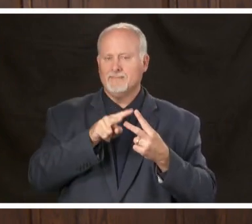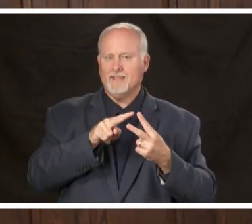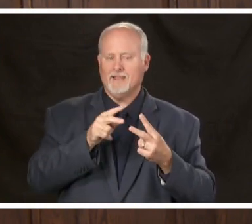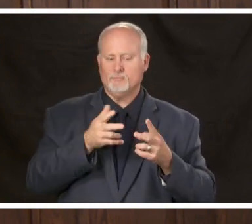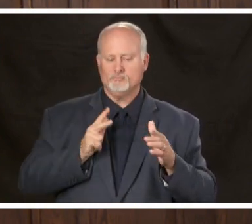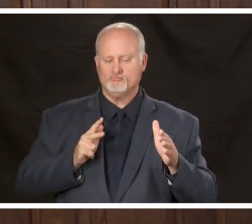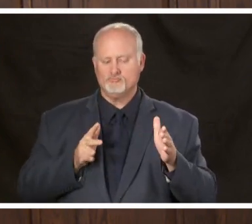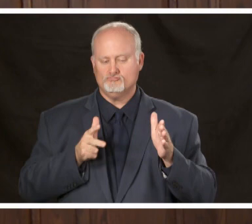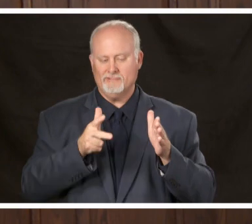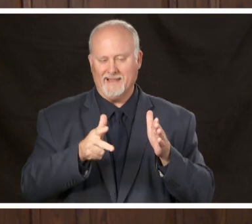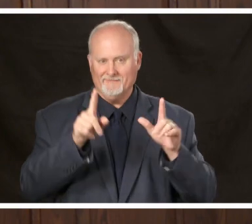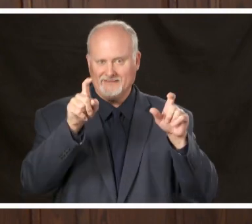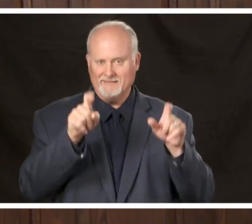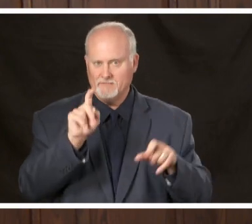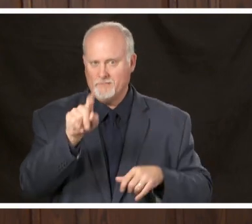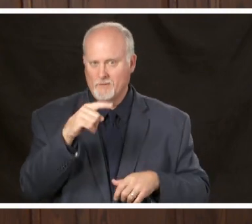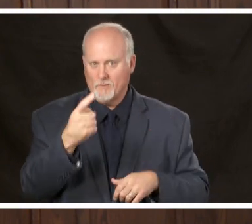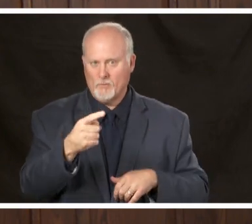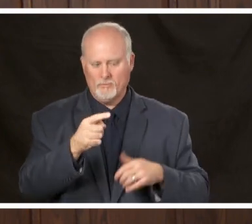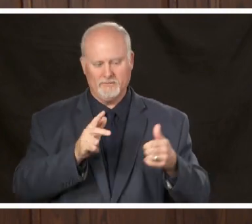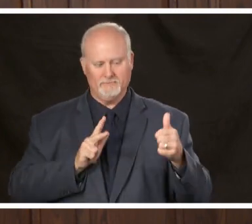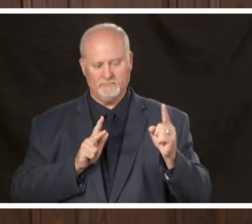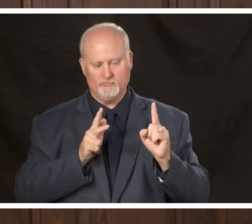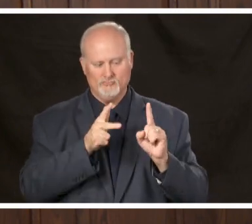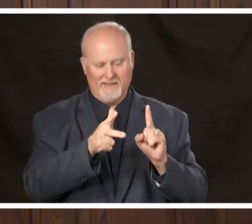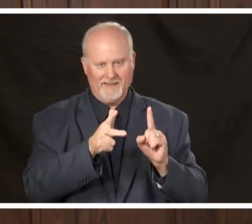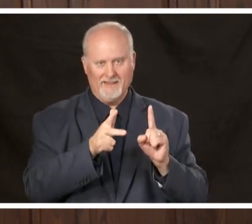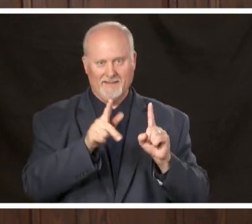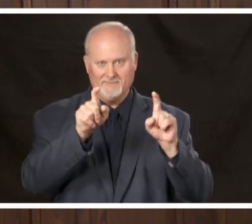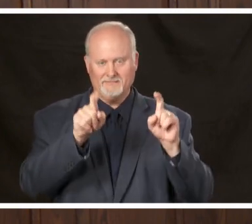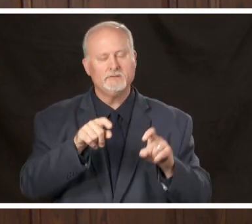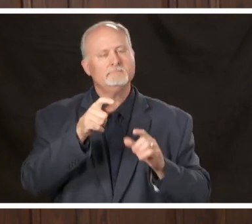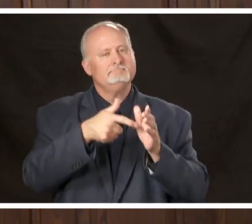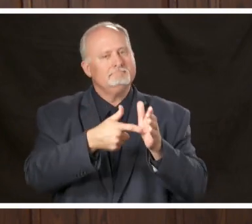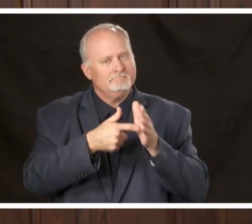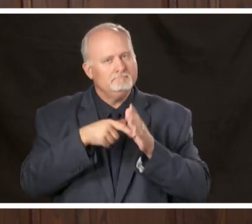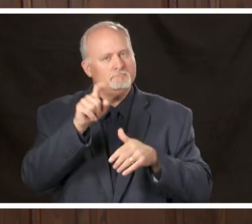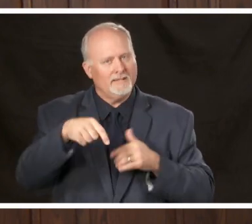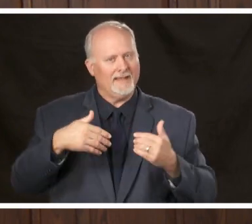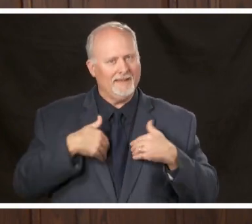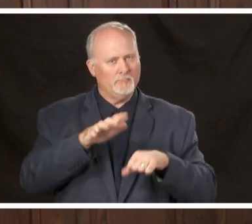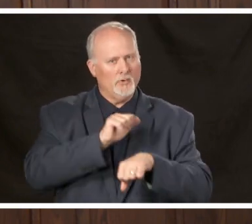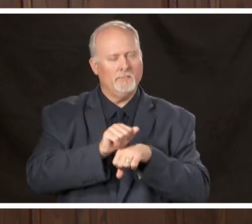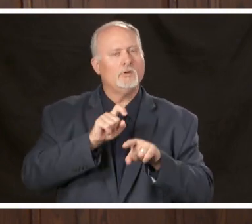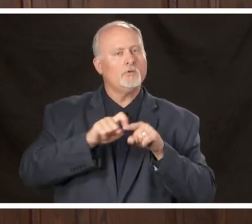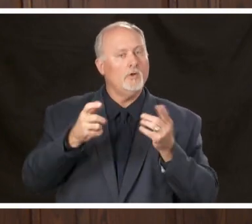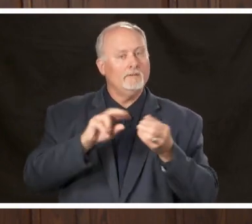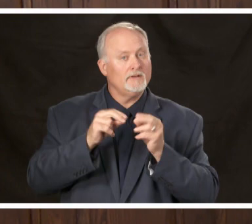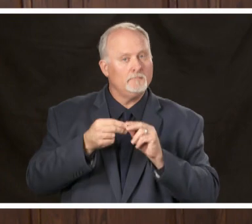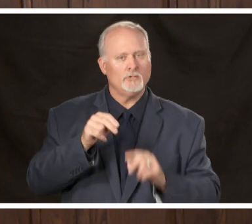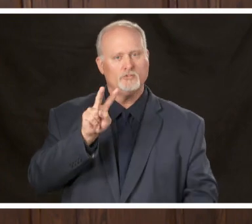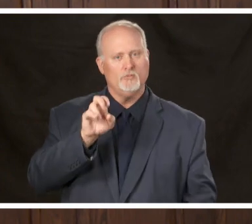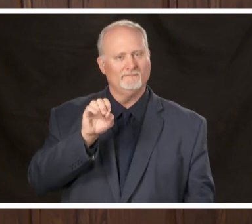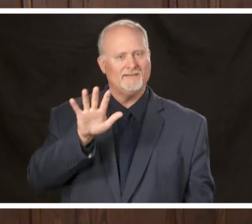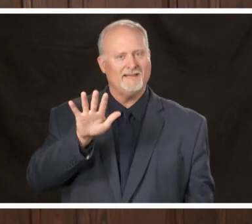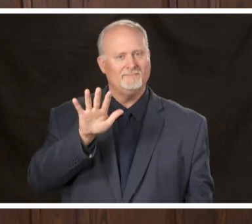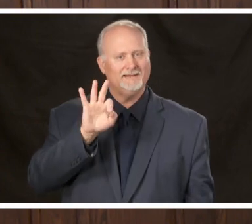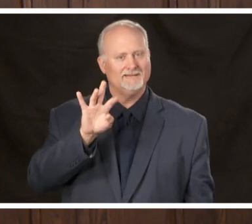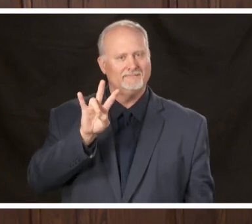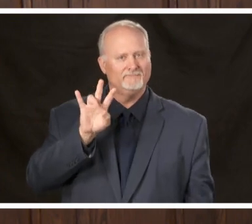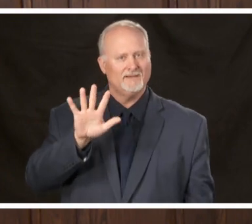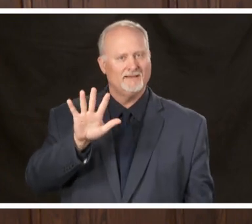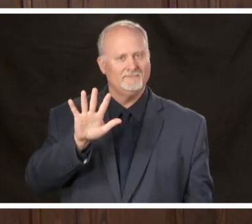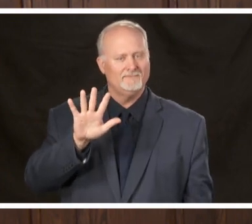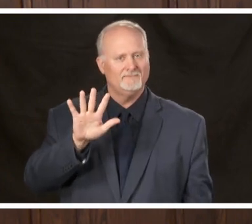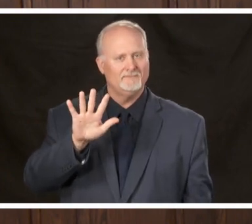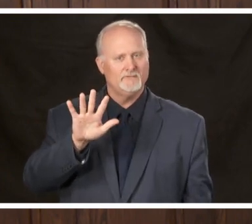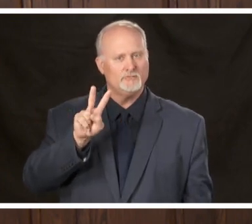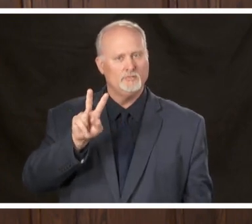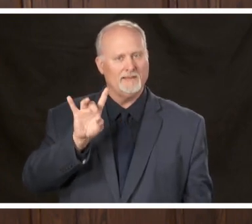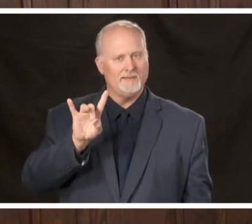testing only appointments are required and you should call 2:05 9 7 5 2 8 1 9